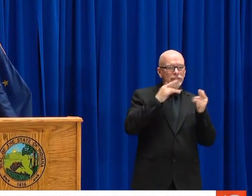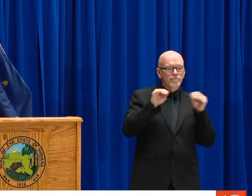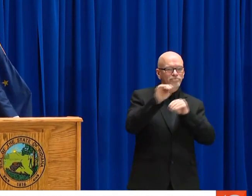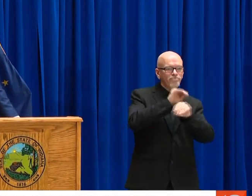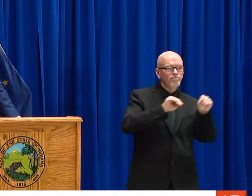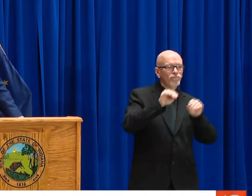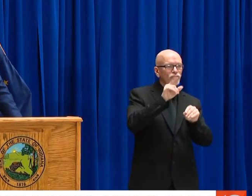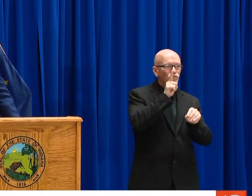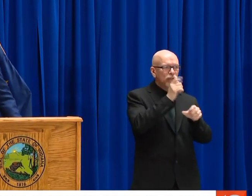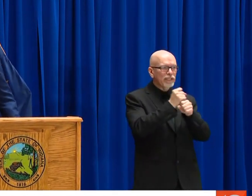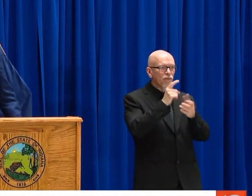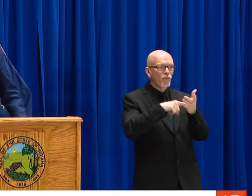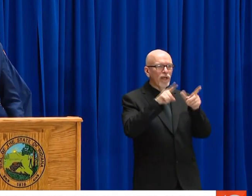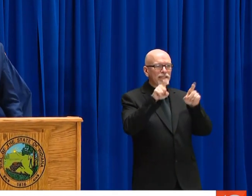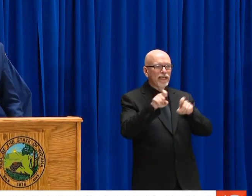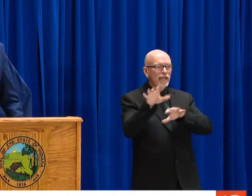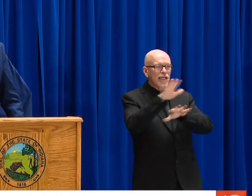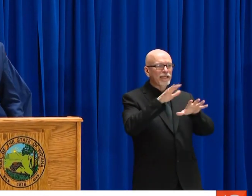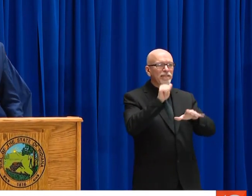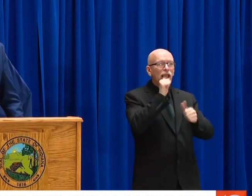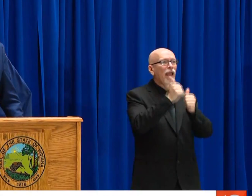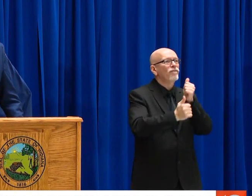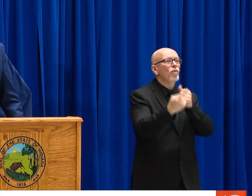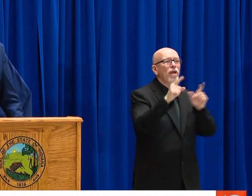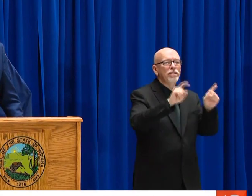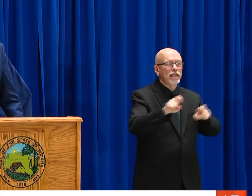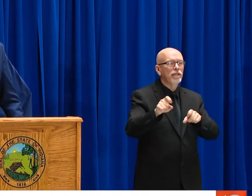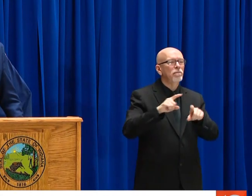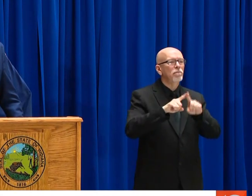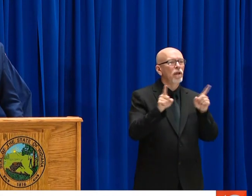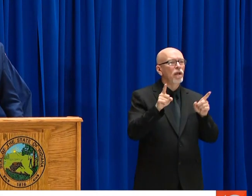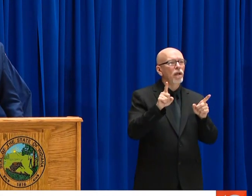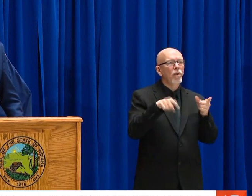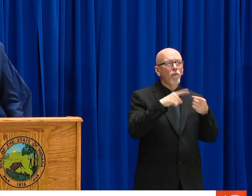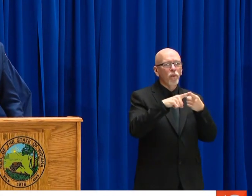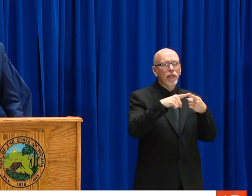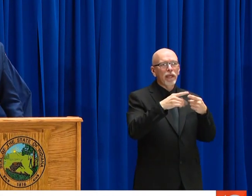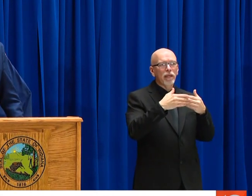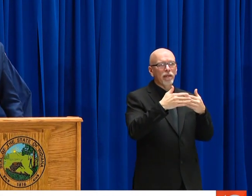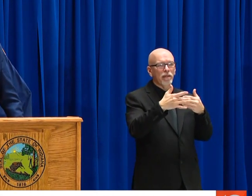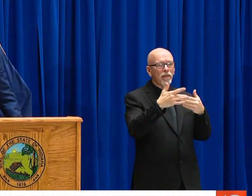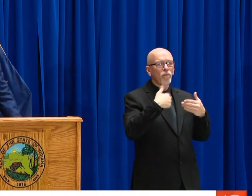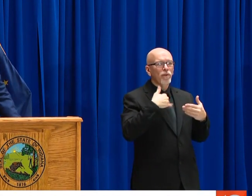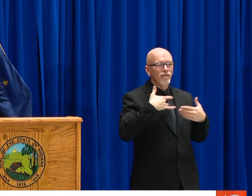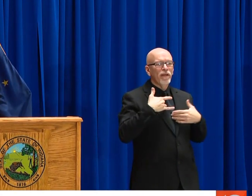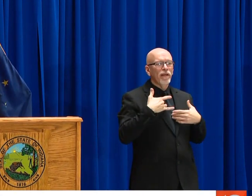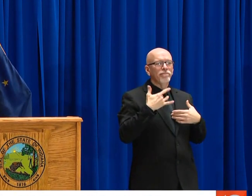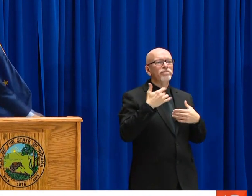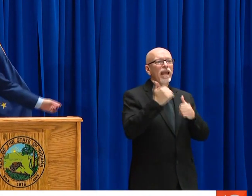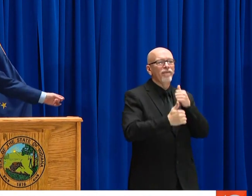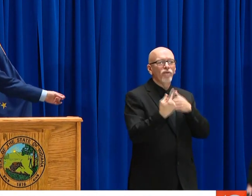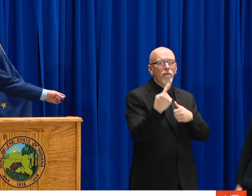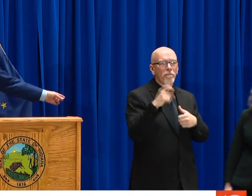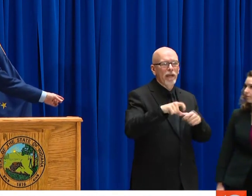FOLKS ARE ADDRESSING THE NEEDS. I'M GOT -- DR. BOX MENTIONED WE'RE AT THE LEVEL WHERE WE'RE KIND OF RATIONING WHO GETS WHAT